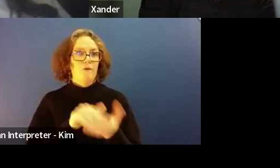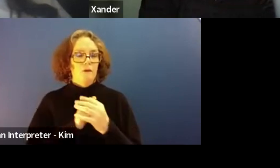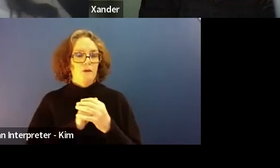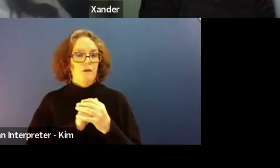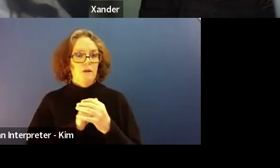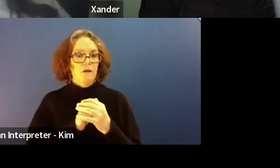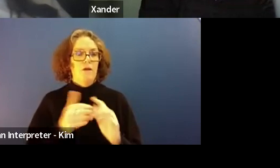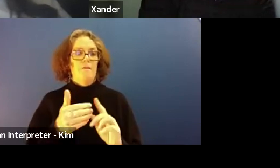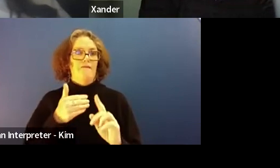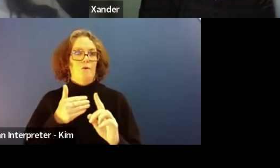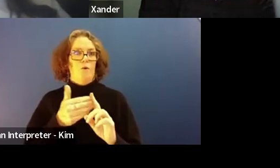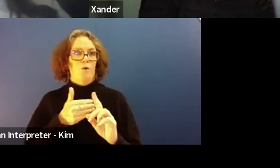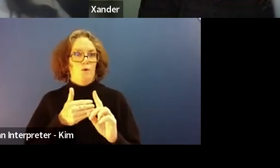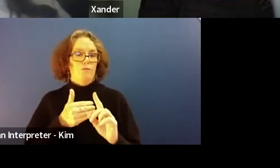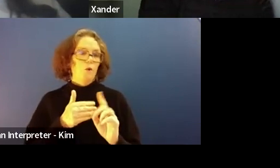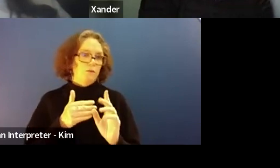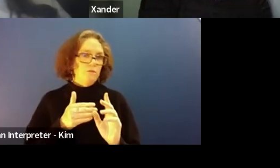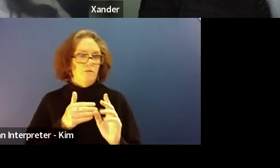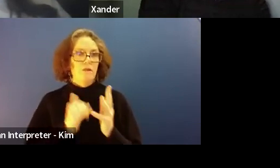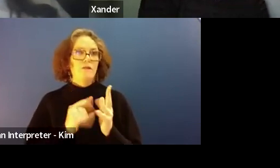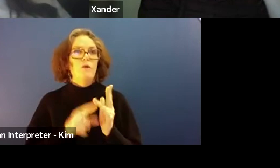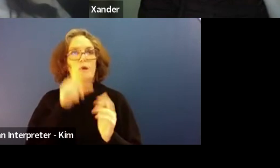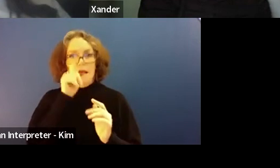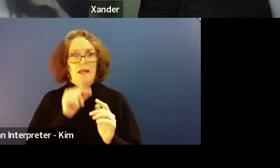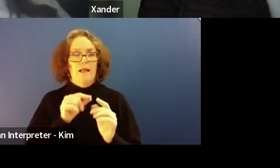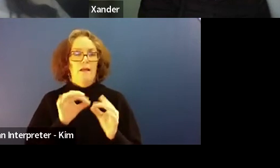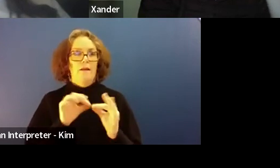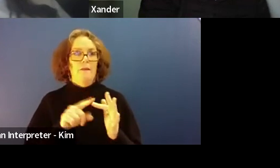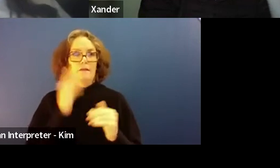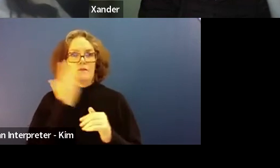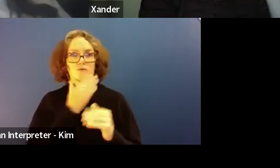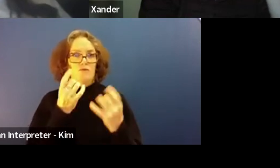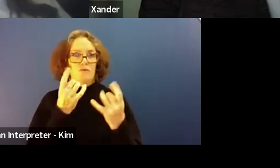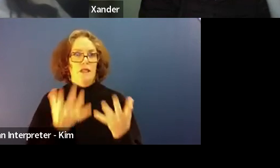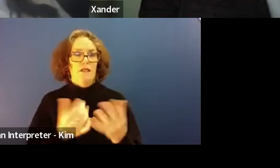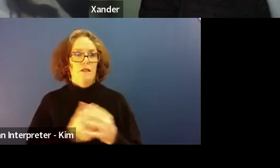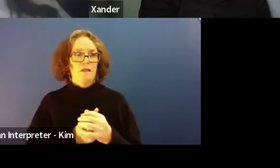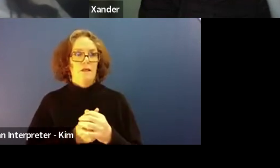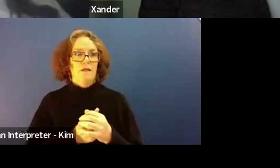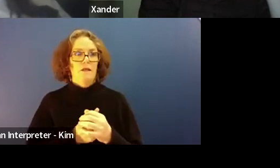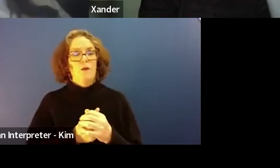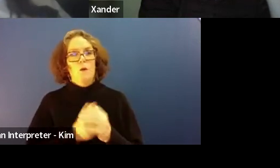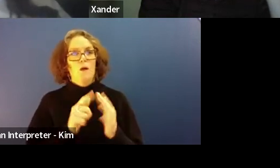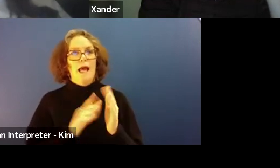Ahead of Spain school at